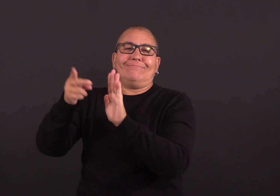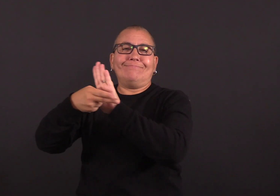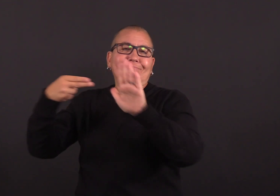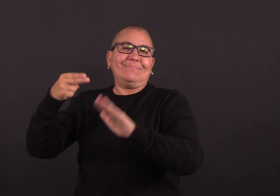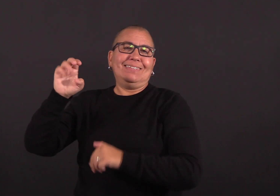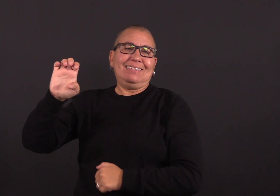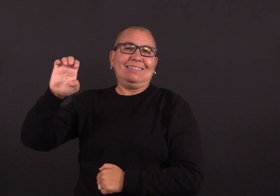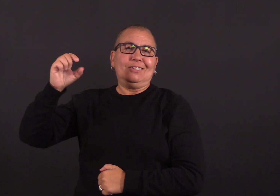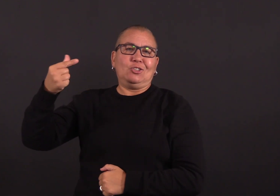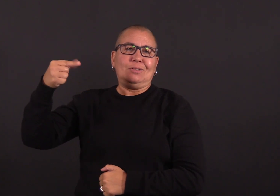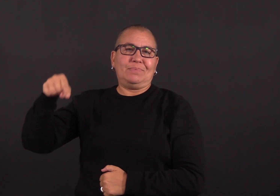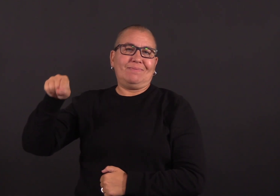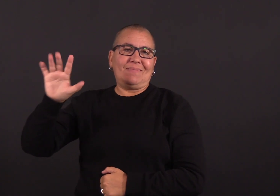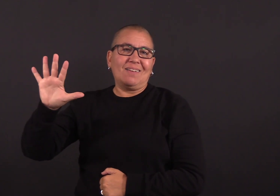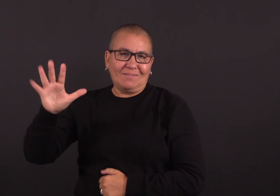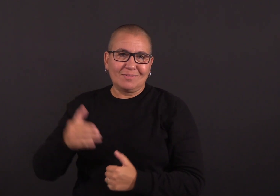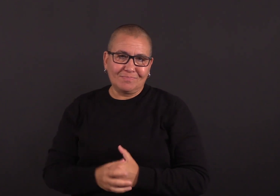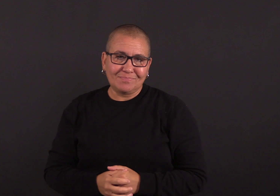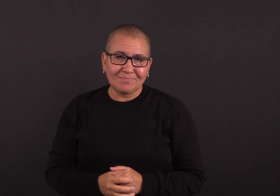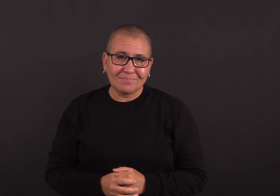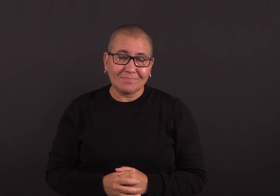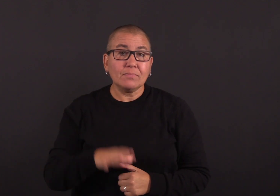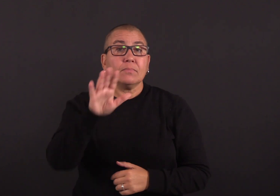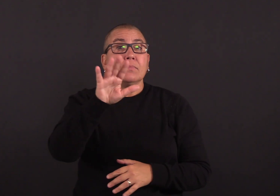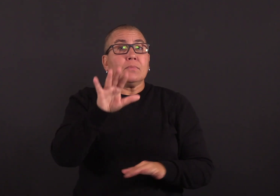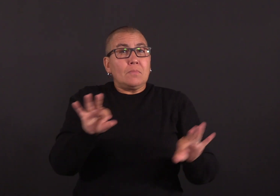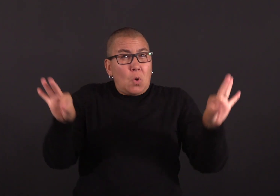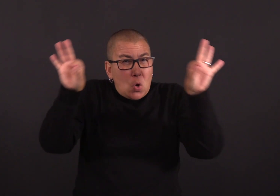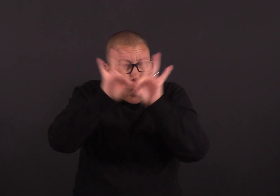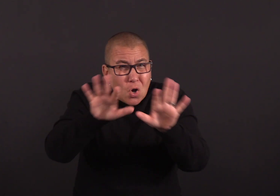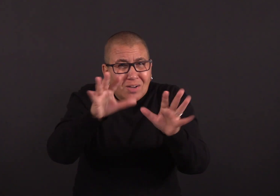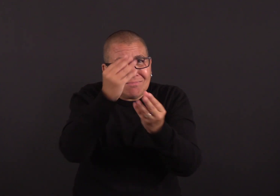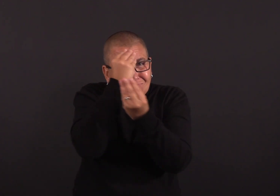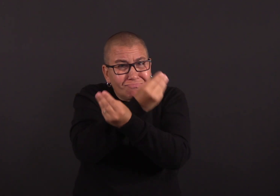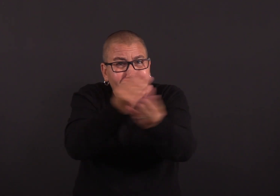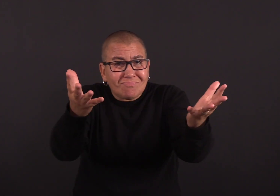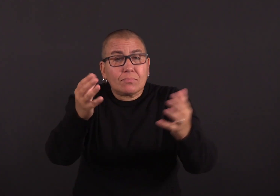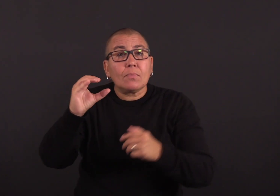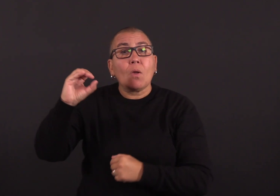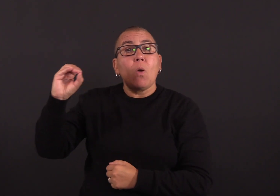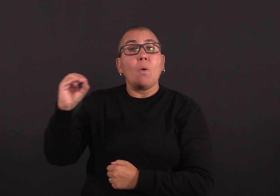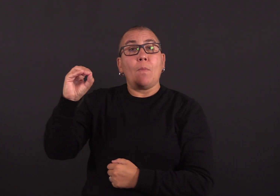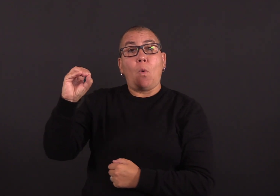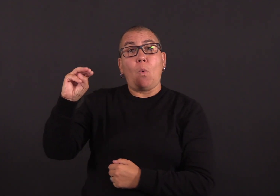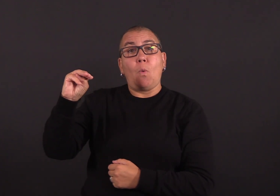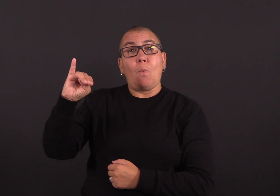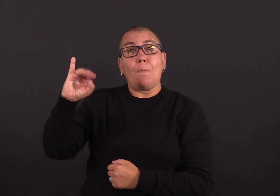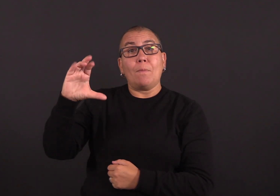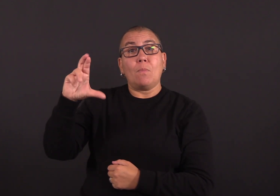February, is a descendent of the Omicron variant, which first appeared in November 2021 and has had